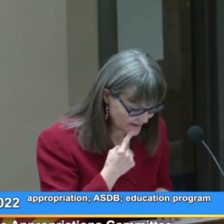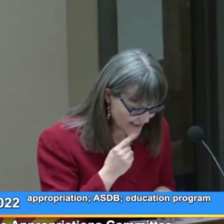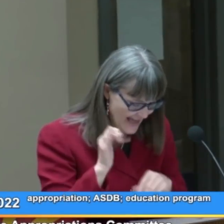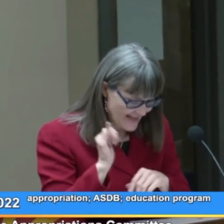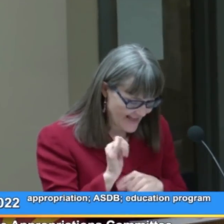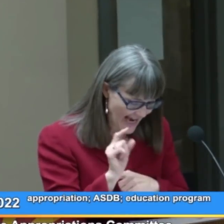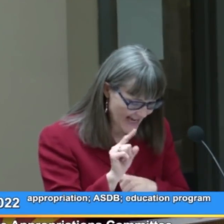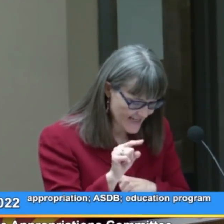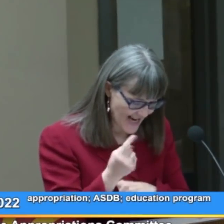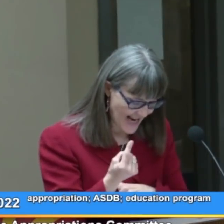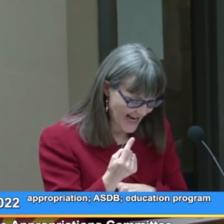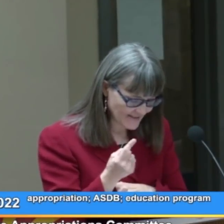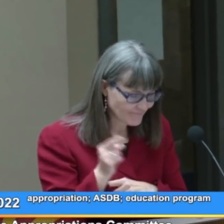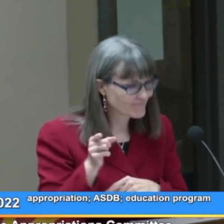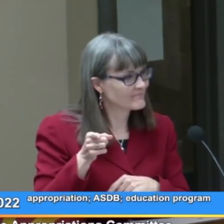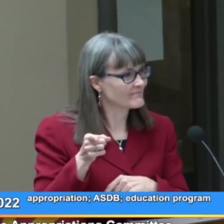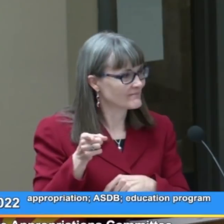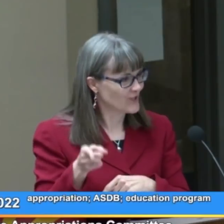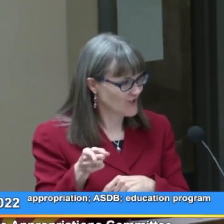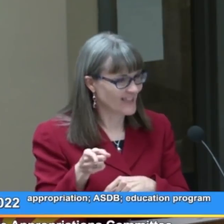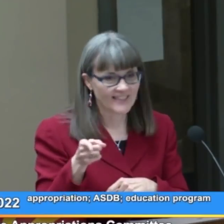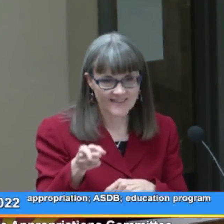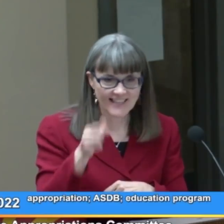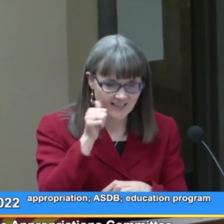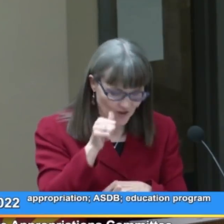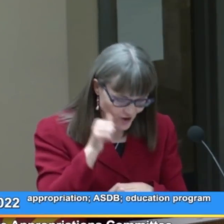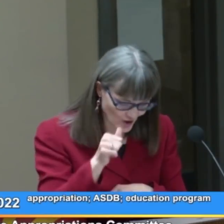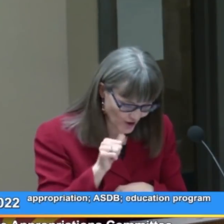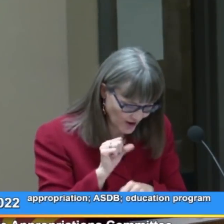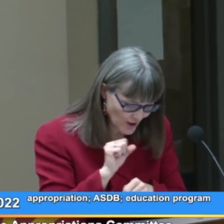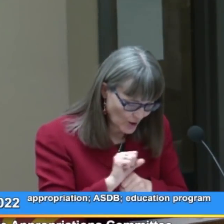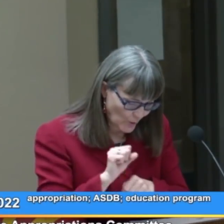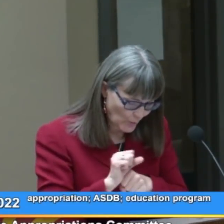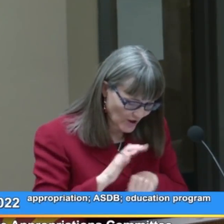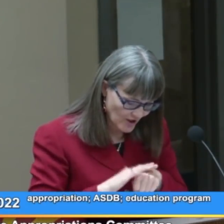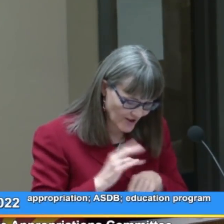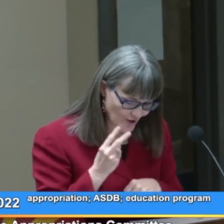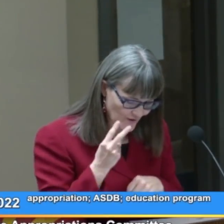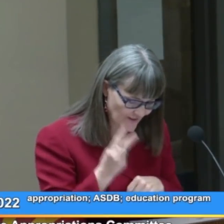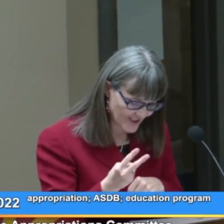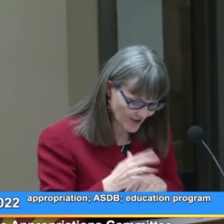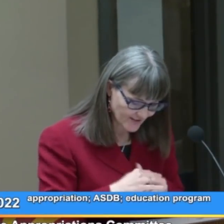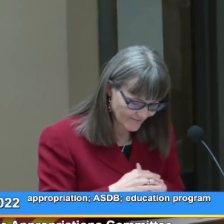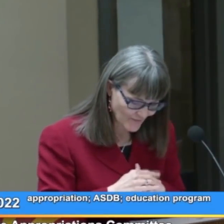"That day she, that little girl, worked on her vision,